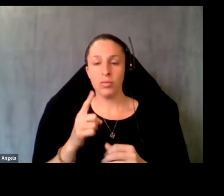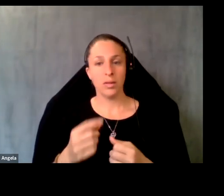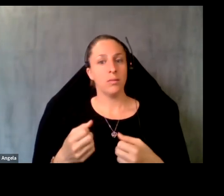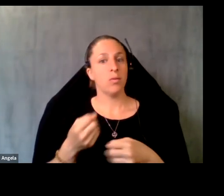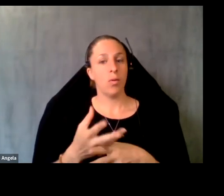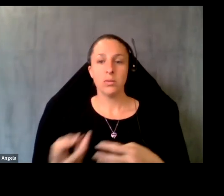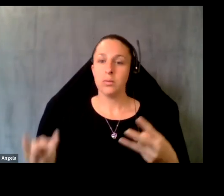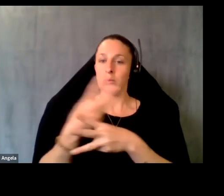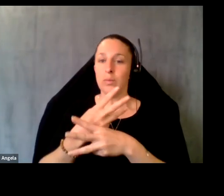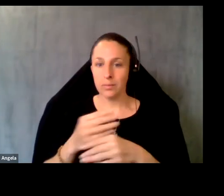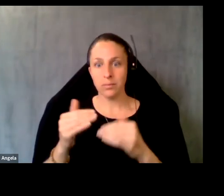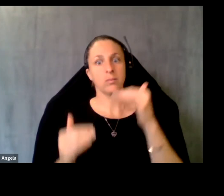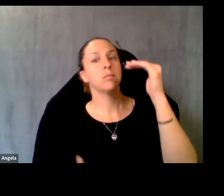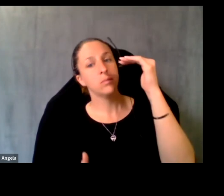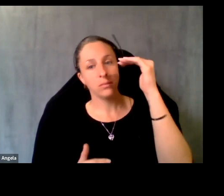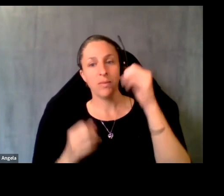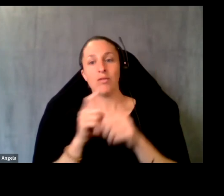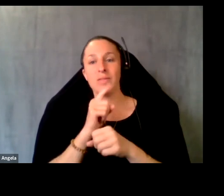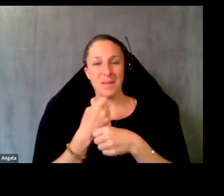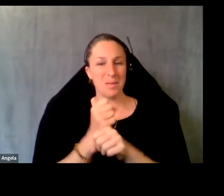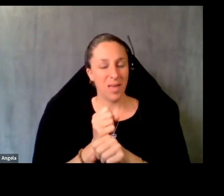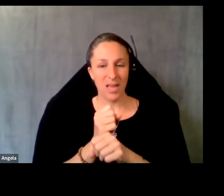of the social determinants of health making it really a super determinant of health.